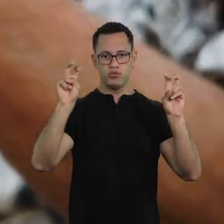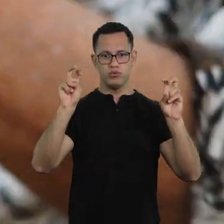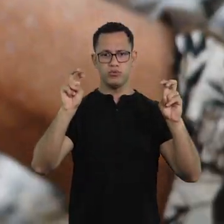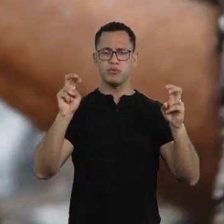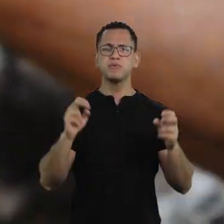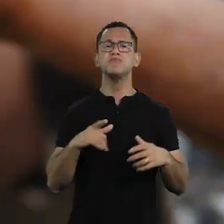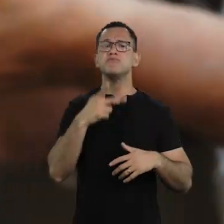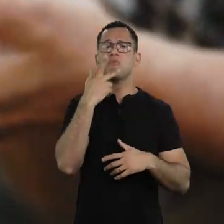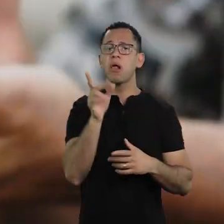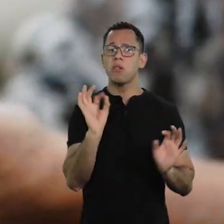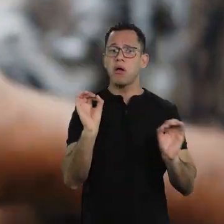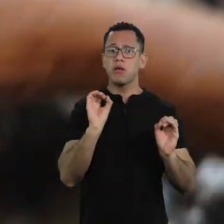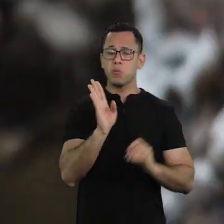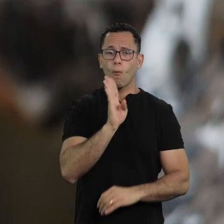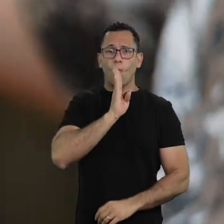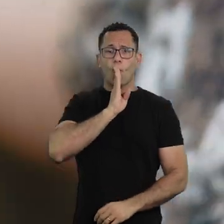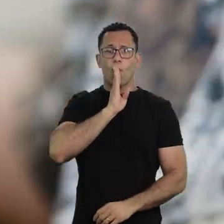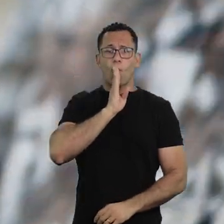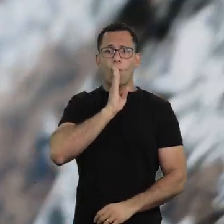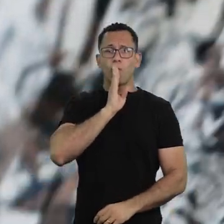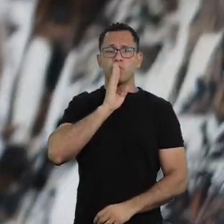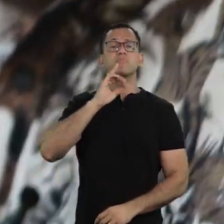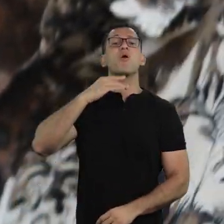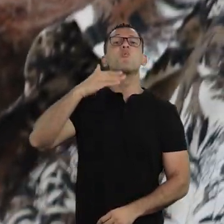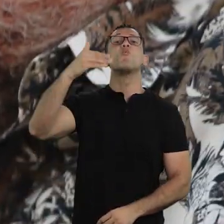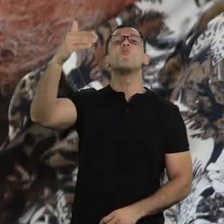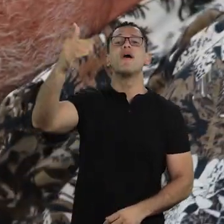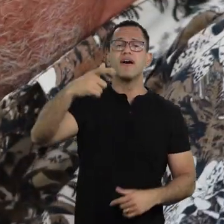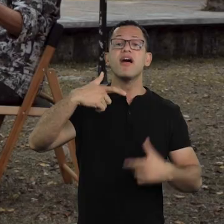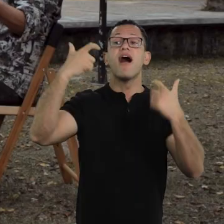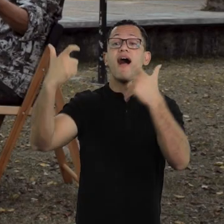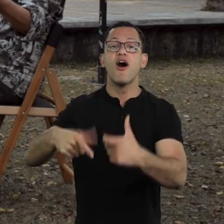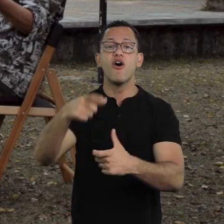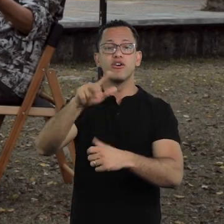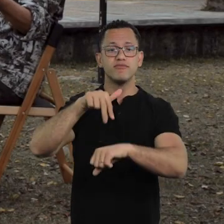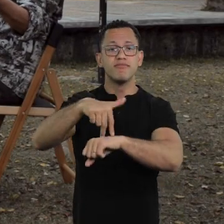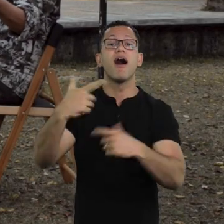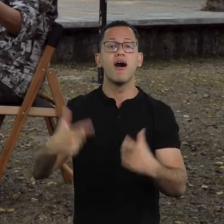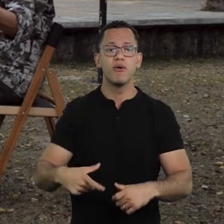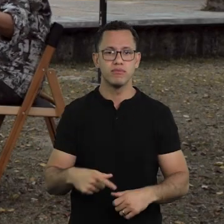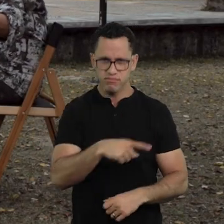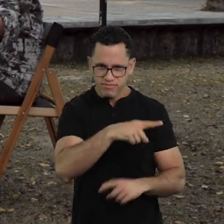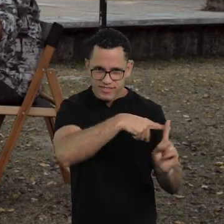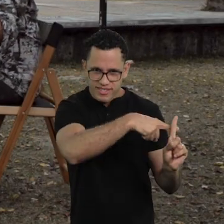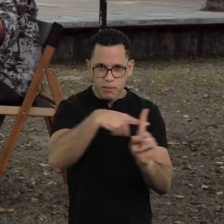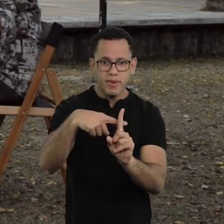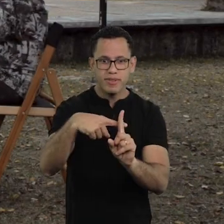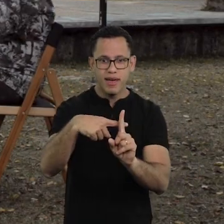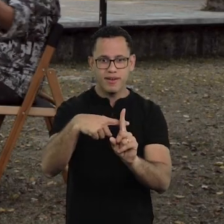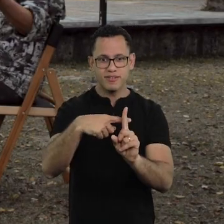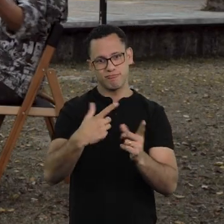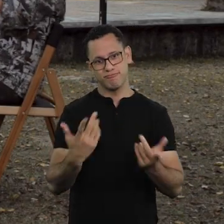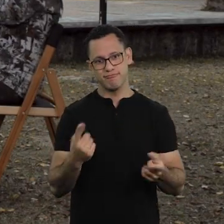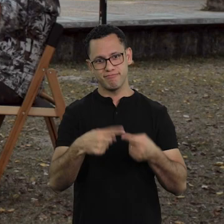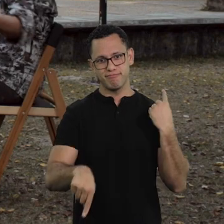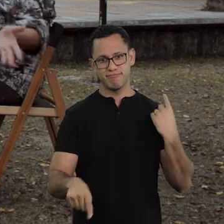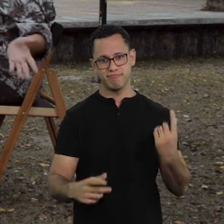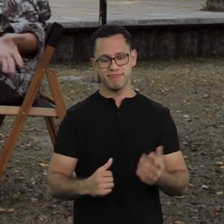If you don't speak up now, when the hell will you? When will you speak up? At the cemetery? I don’t know...